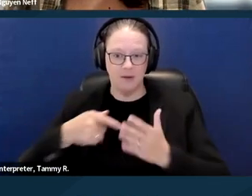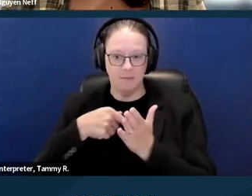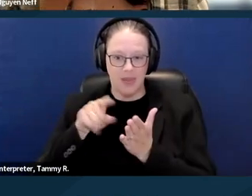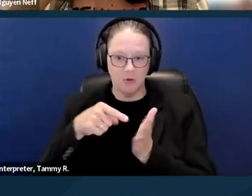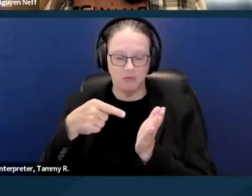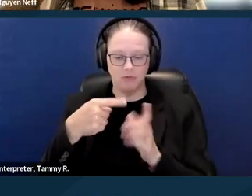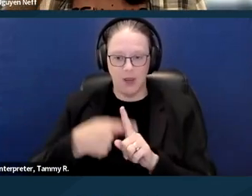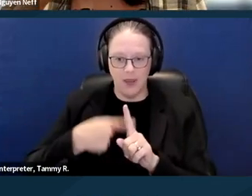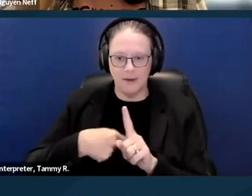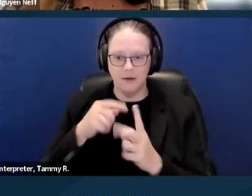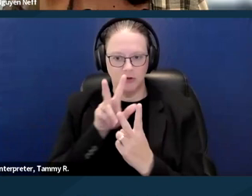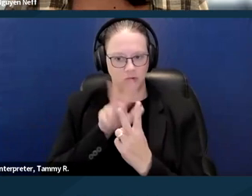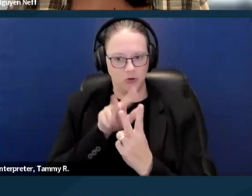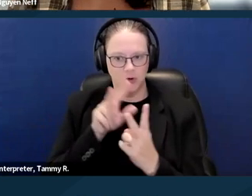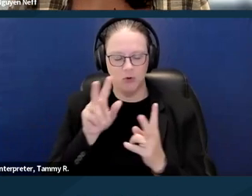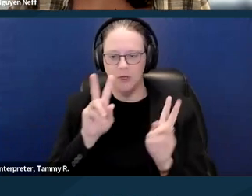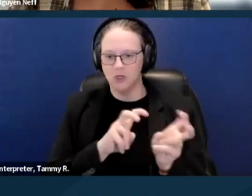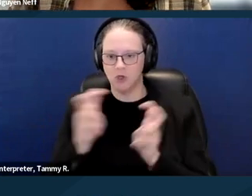because the rejection has a reasonable accommodation